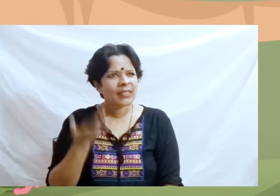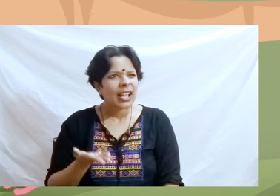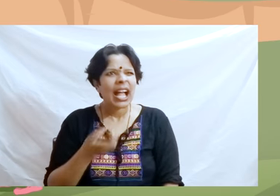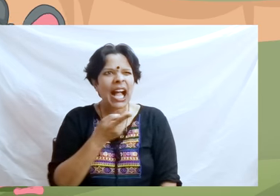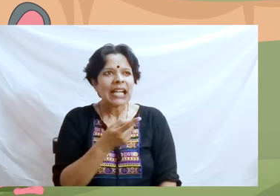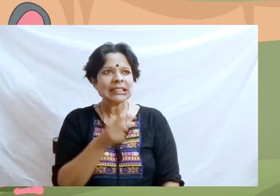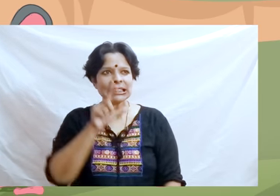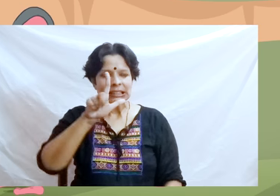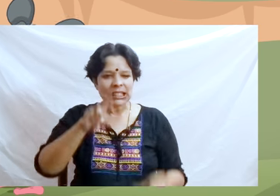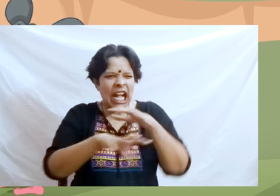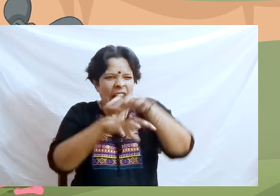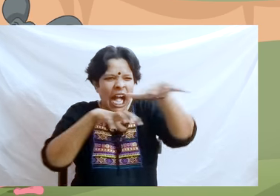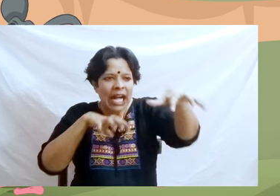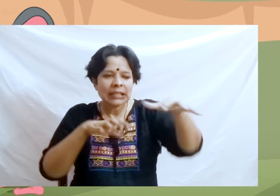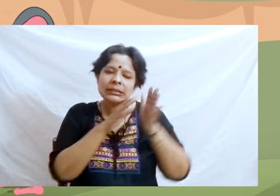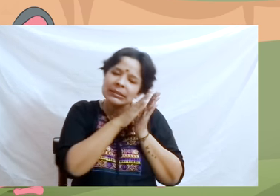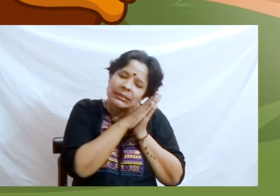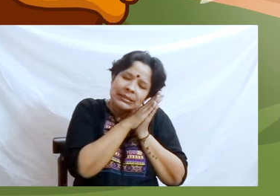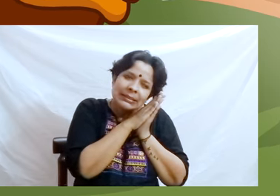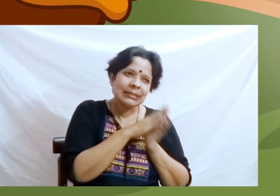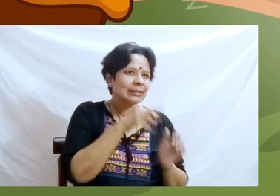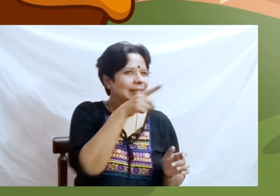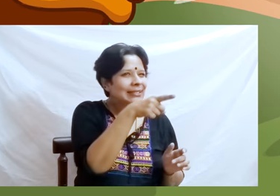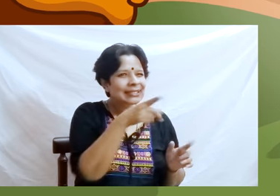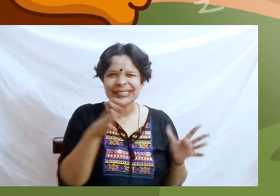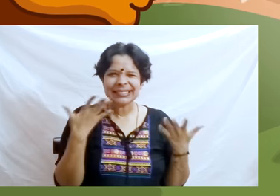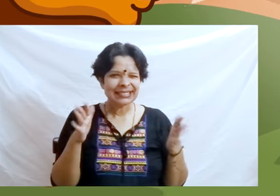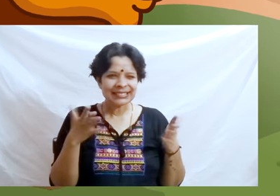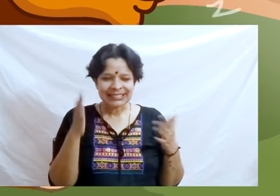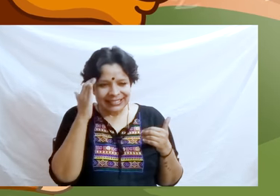“Since he is sleeping,” thought the mouse, “he will never suspect I’m here!”